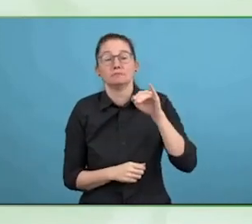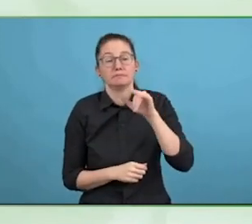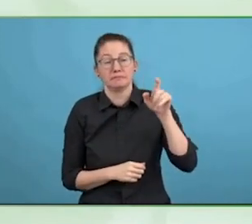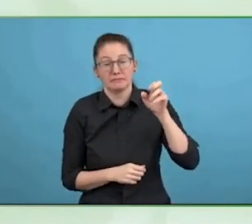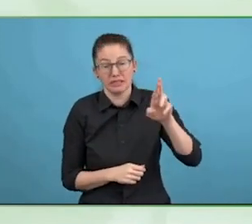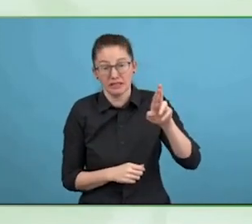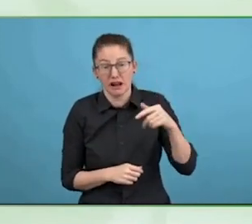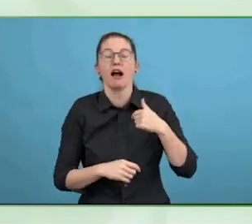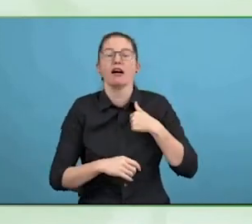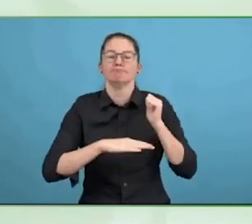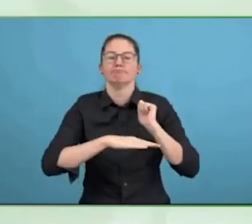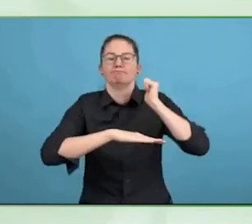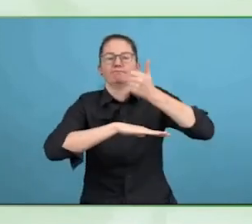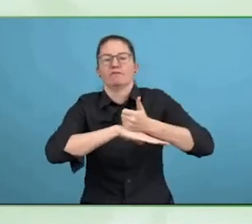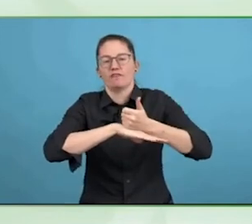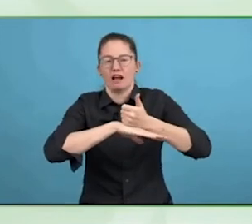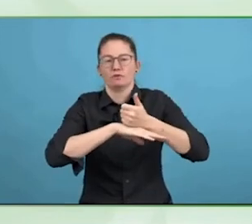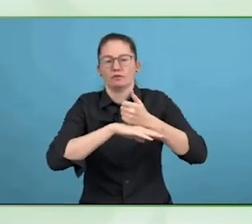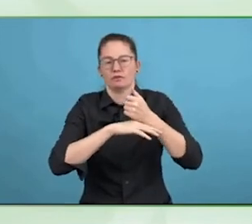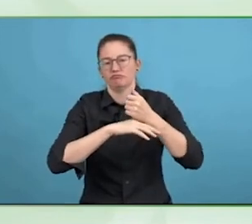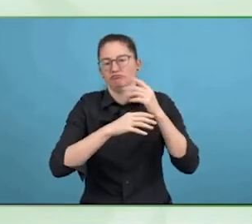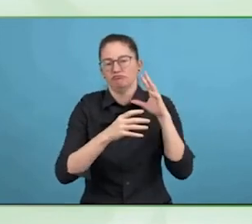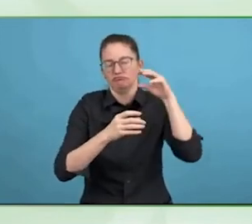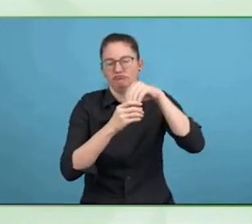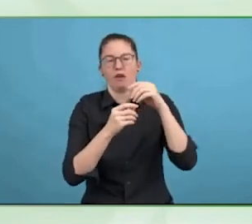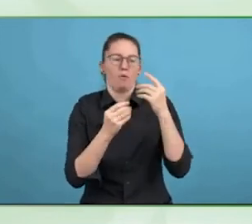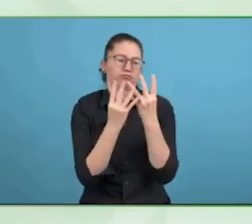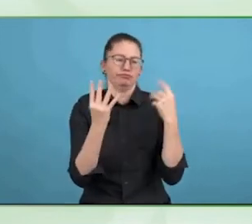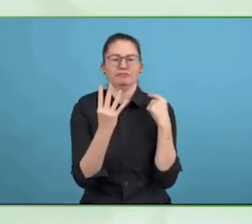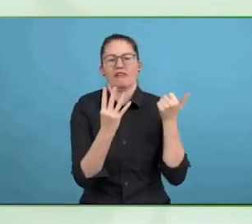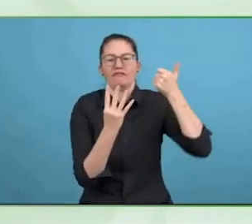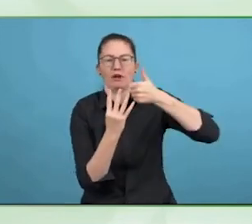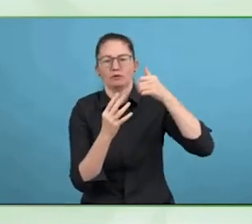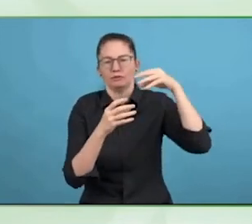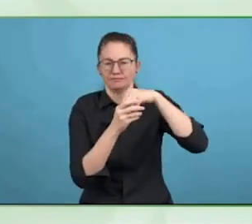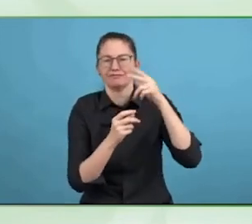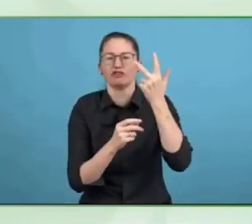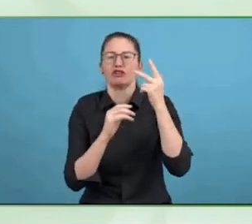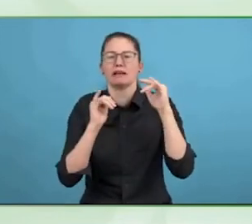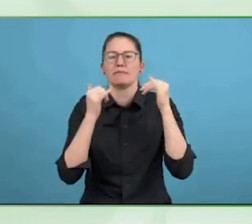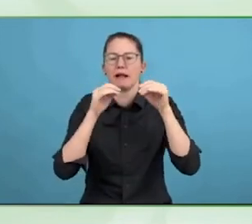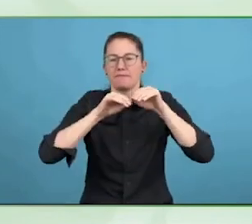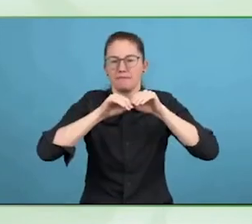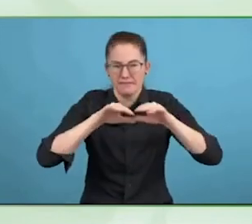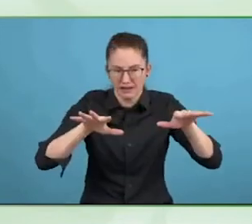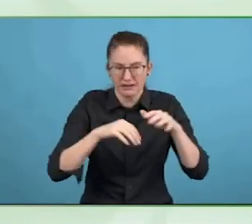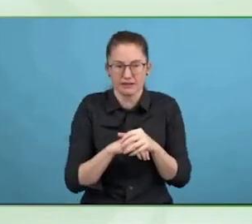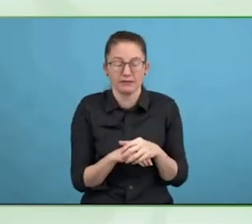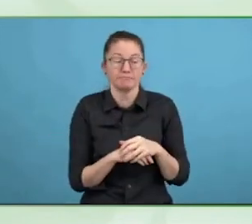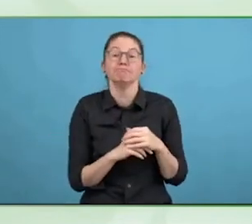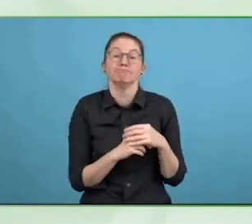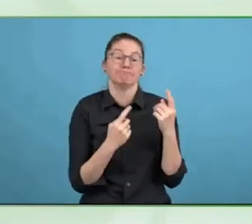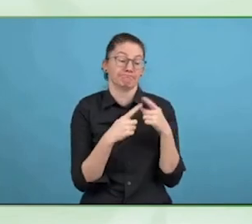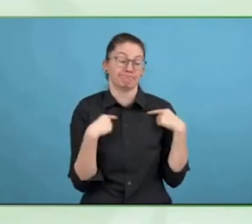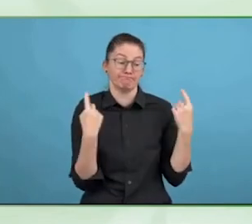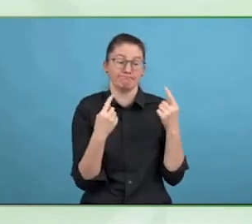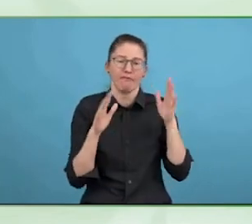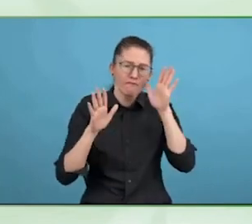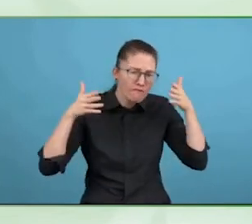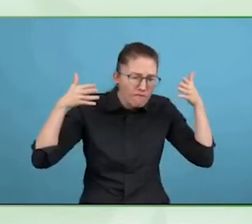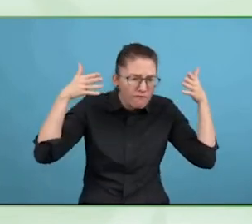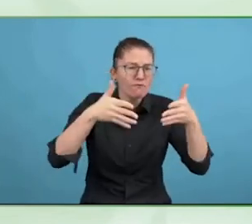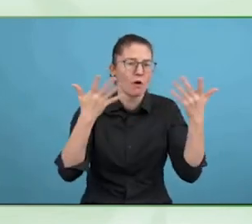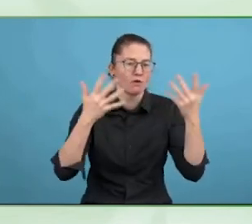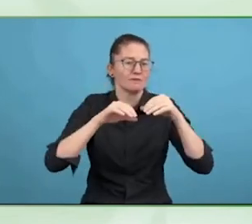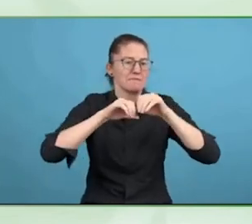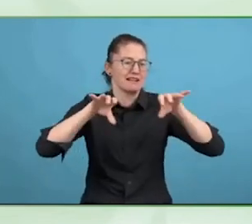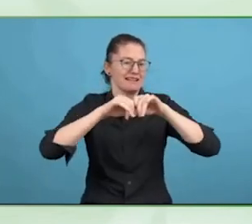deliver perfection, a level of throughput and speed that is not